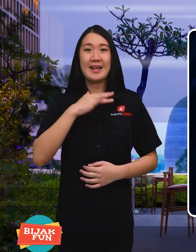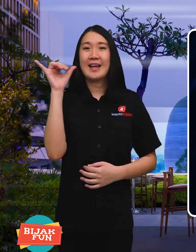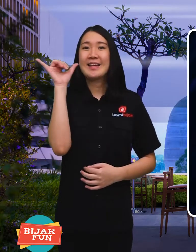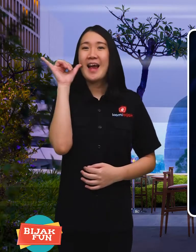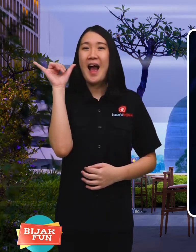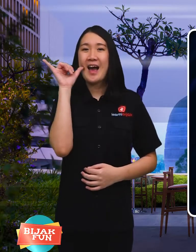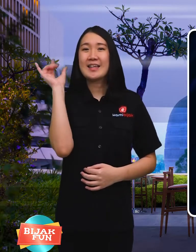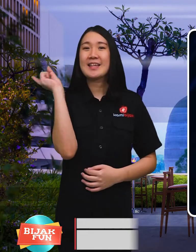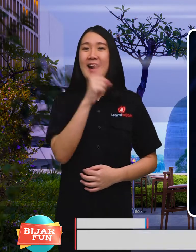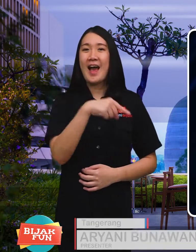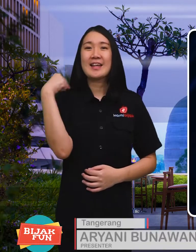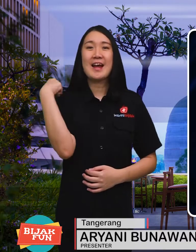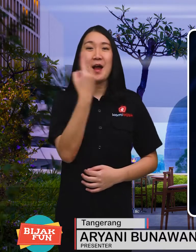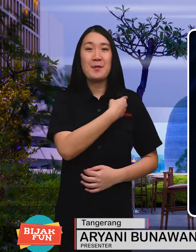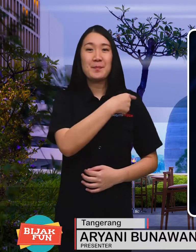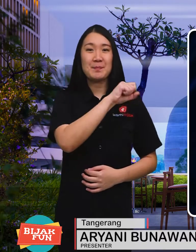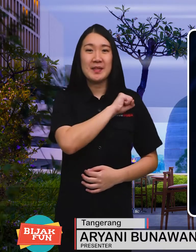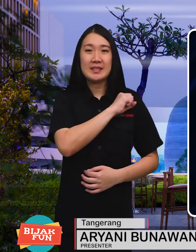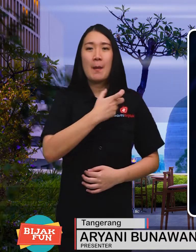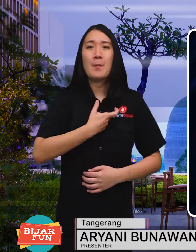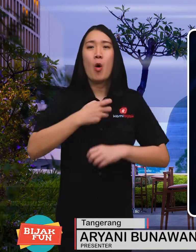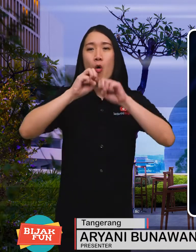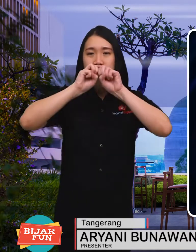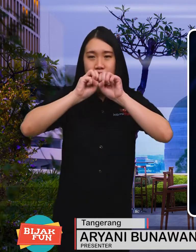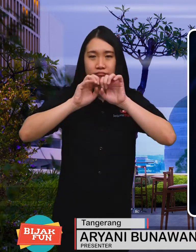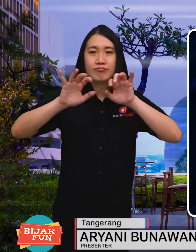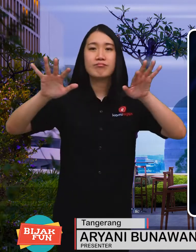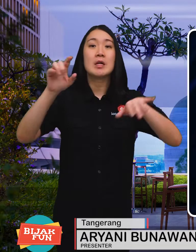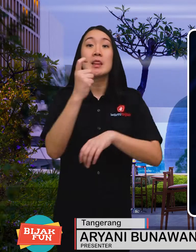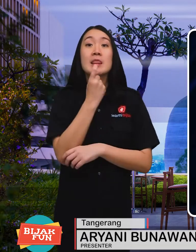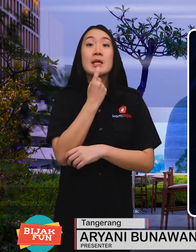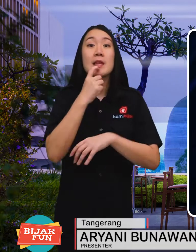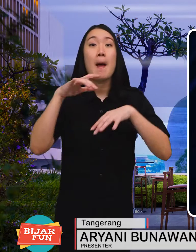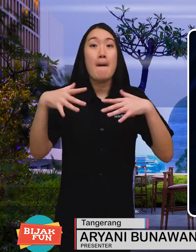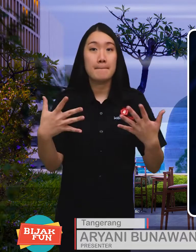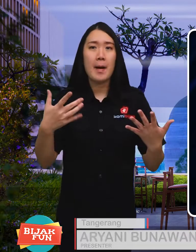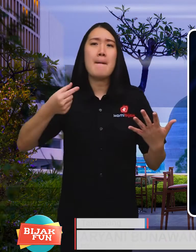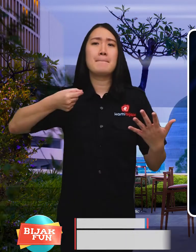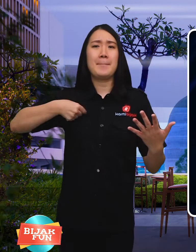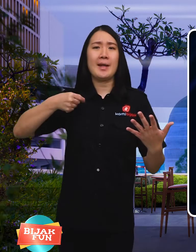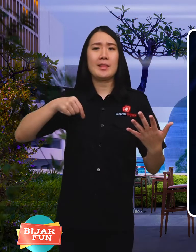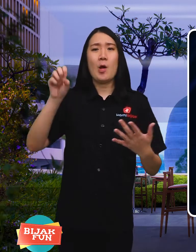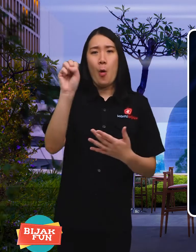I'm Yani from KamiBijak want convey related information